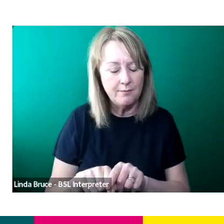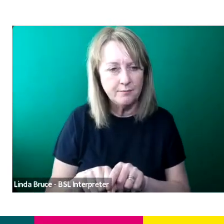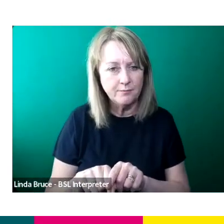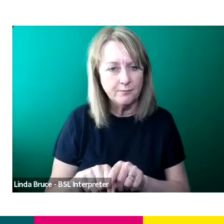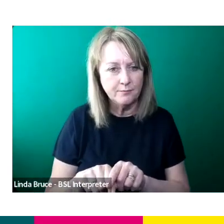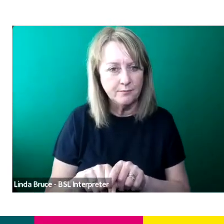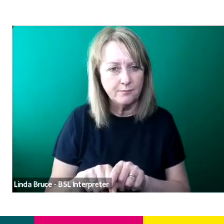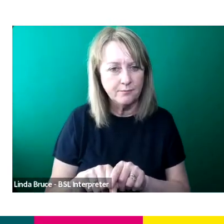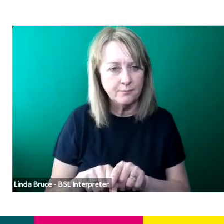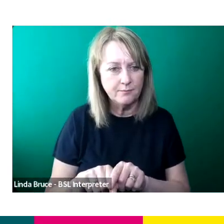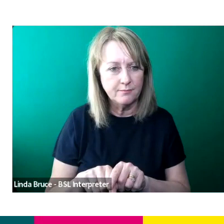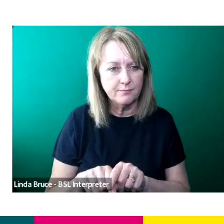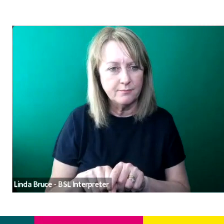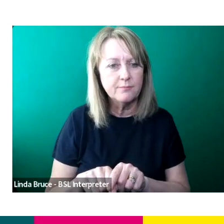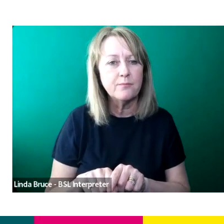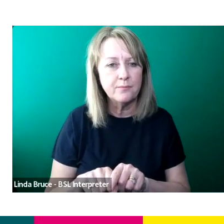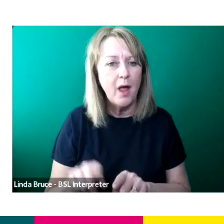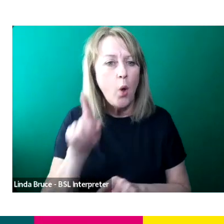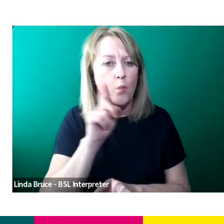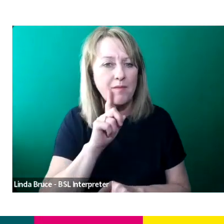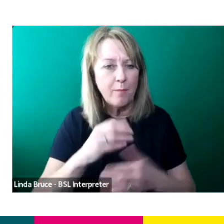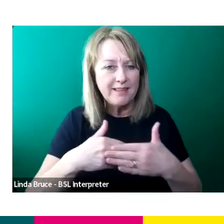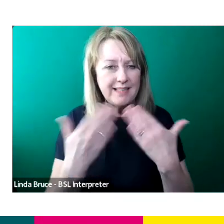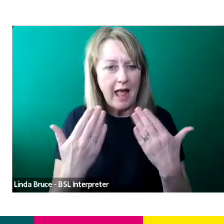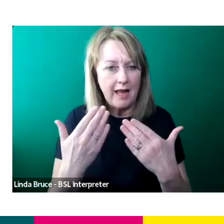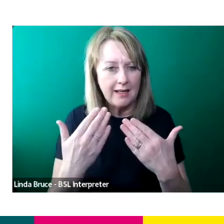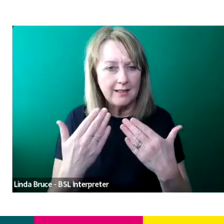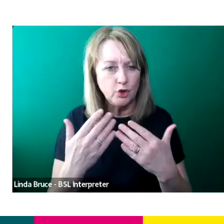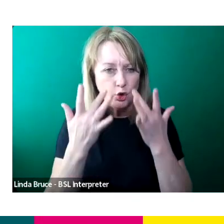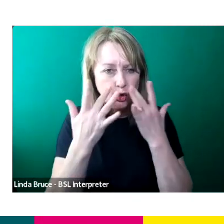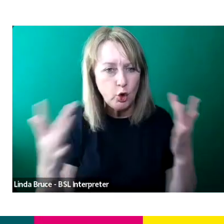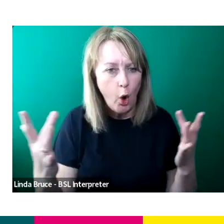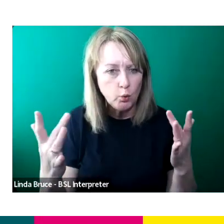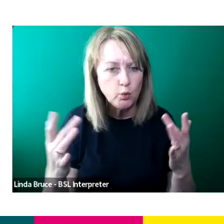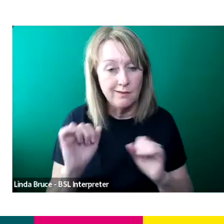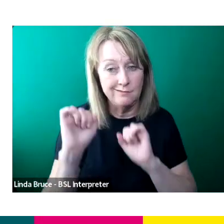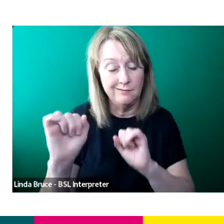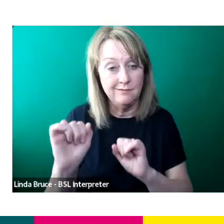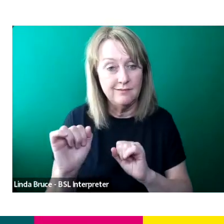from the daytime shows and as we heard in VT as well, we've got Sophie Morgan and Kelly